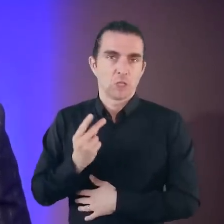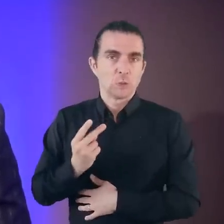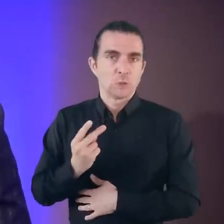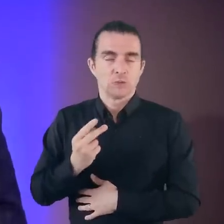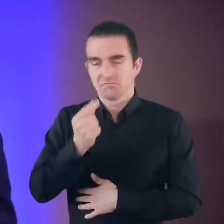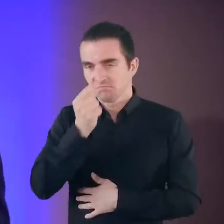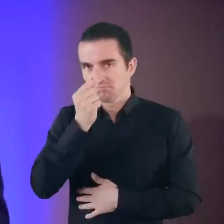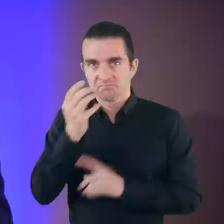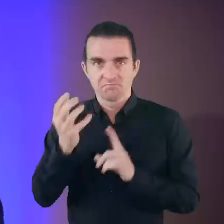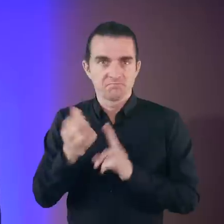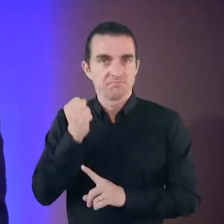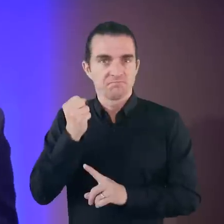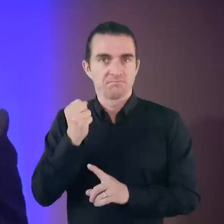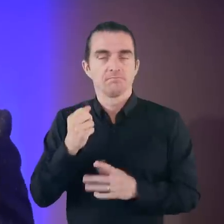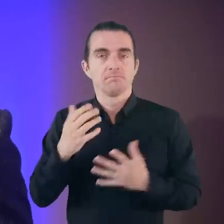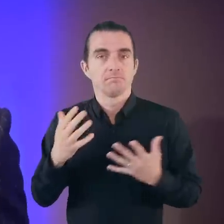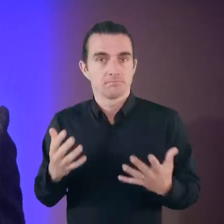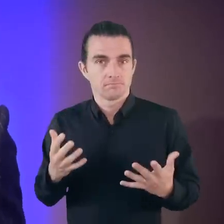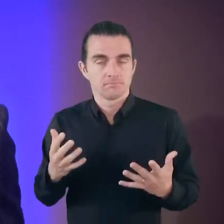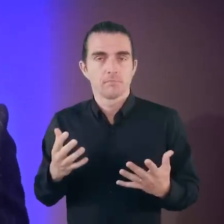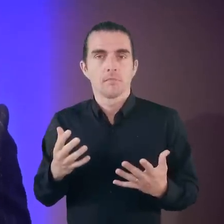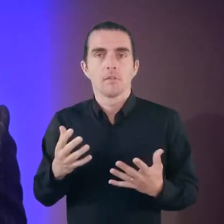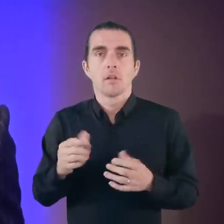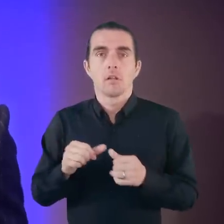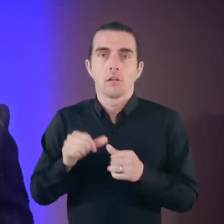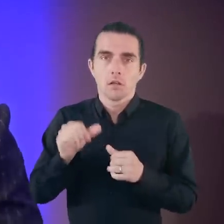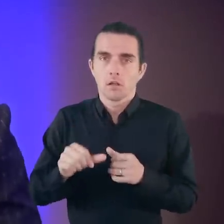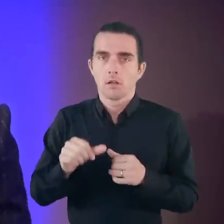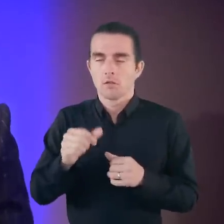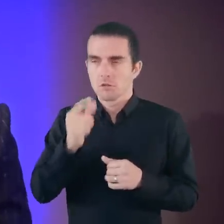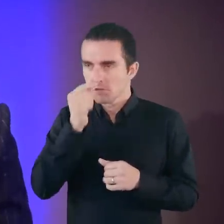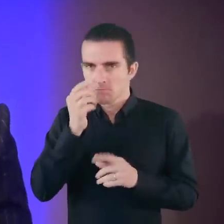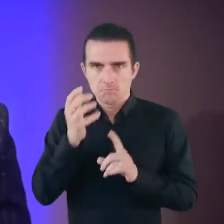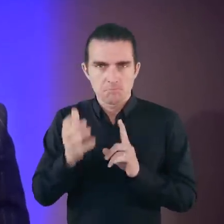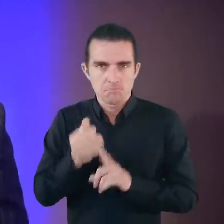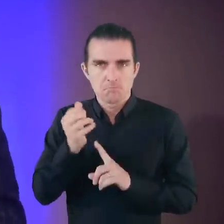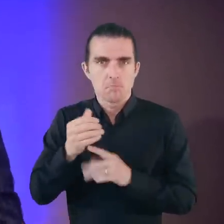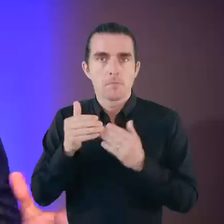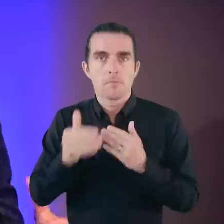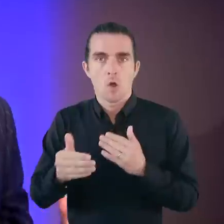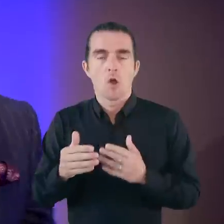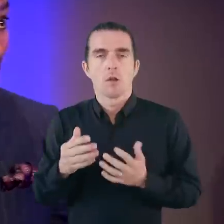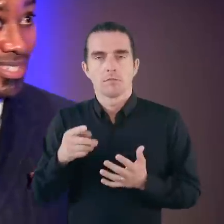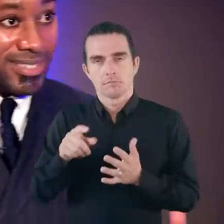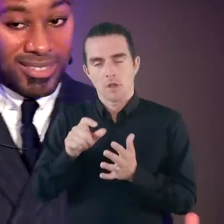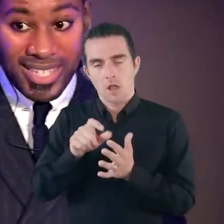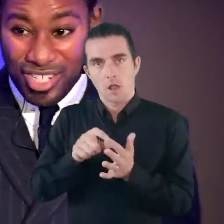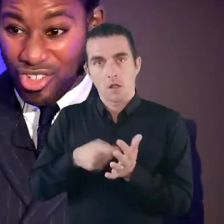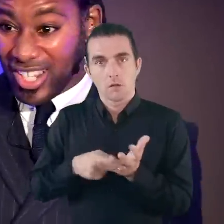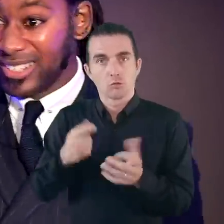And again, it comes back to that person that inspires you to believe you can be better than you can. But that’s the thing with success.